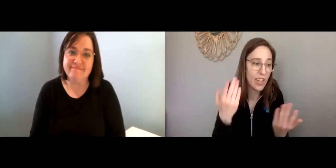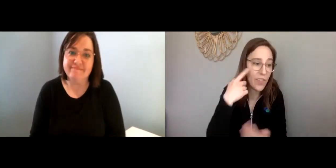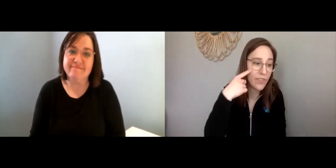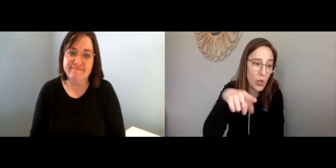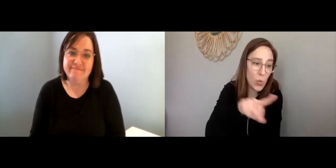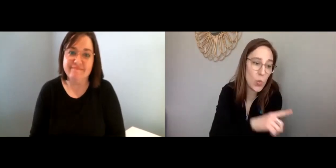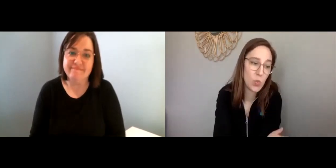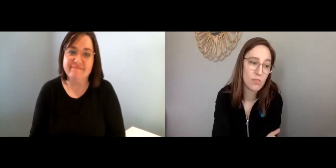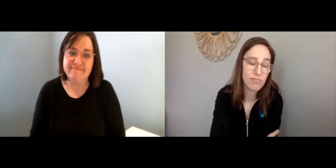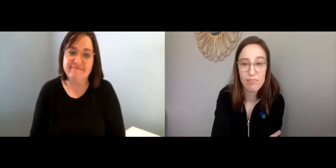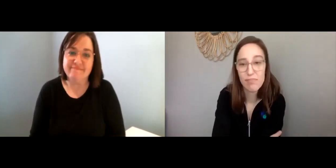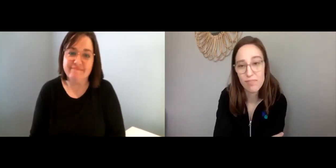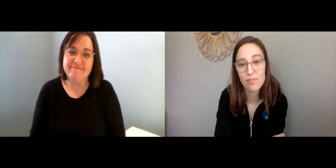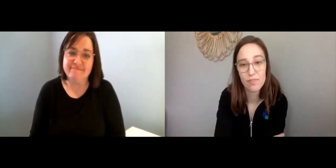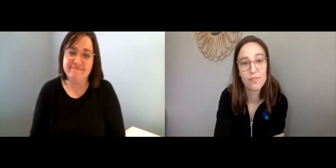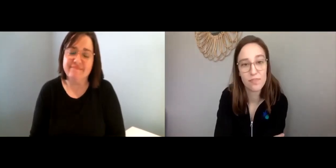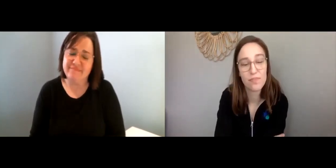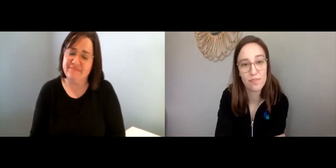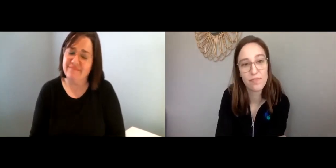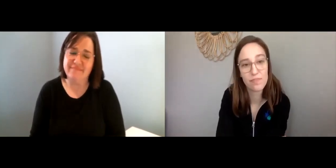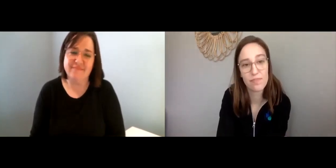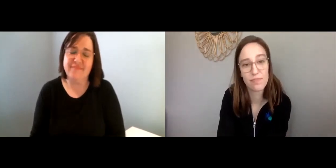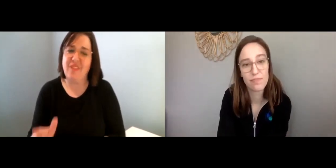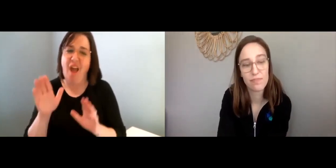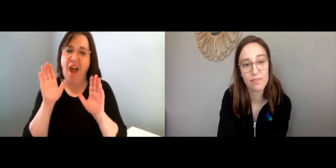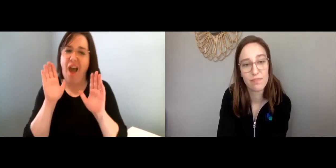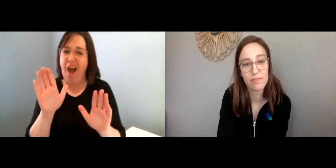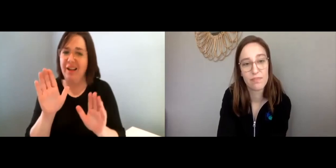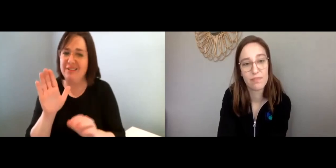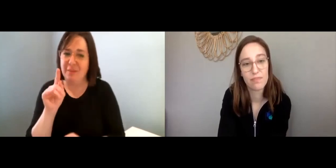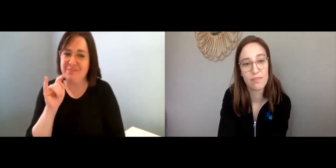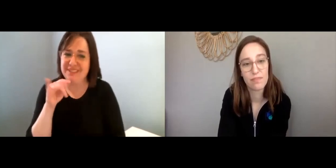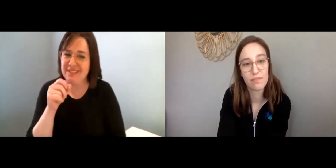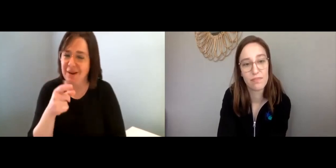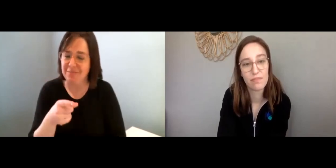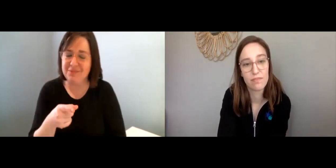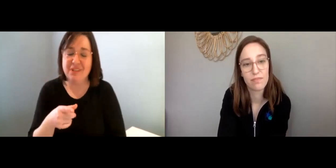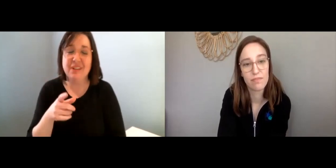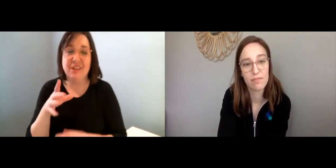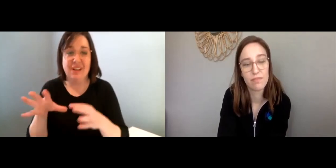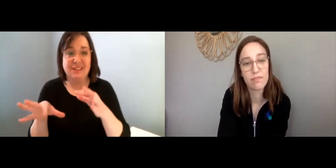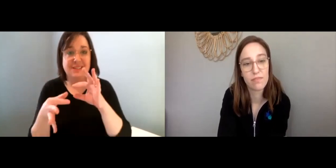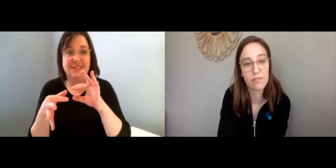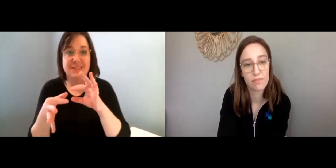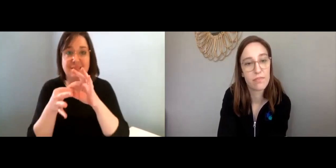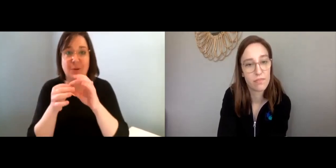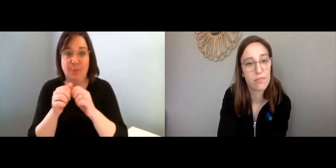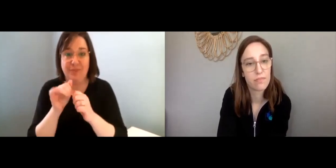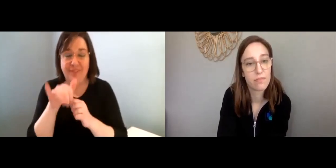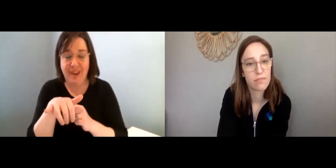just be in touch with others to see what they have to offer. Lisa: That's an awesome tip.